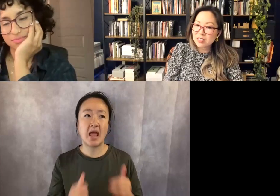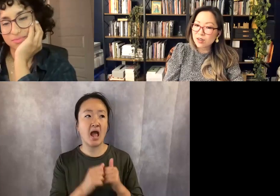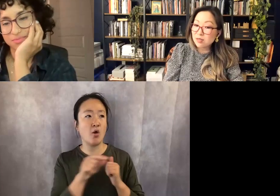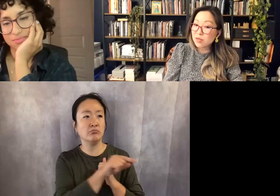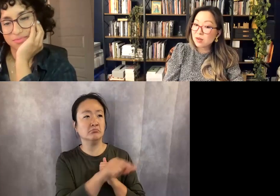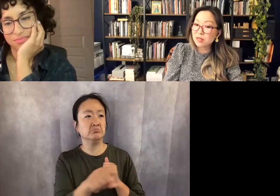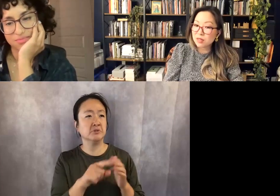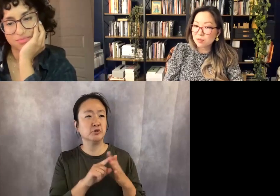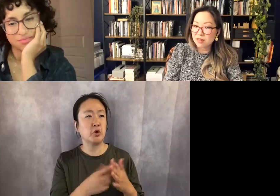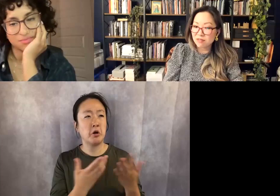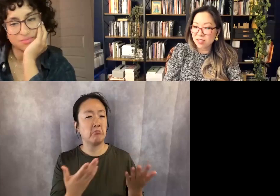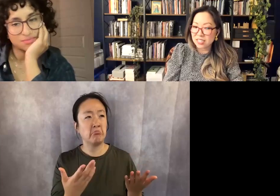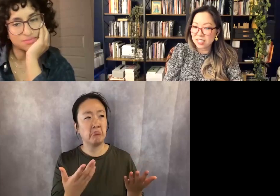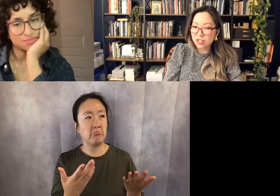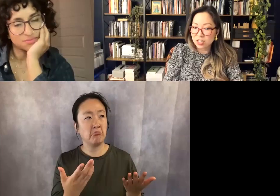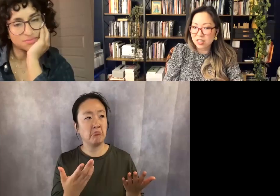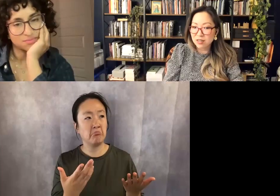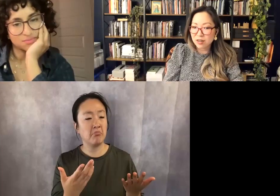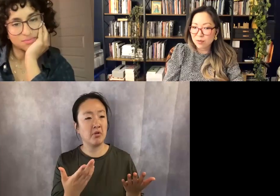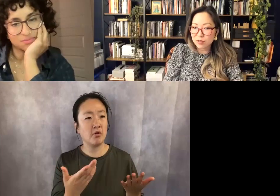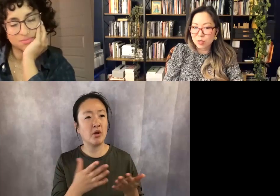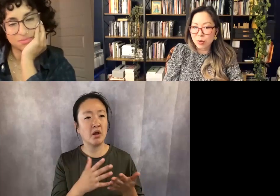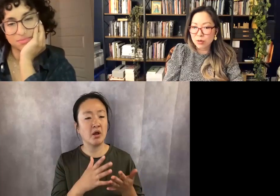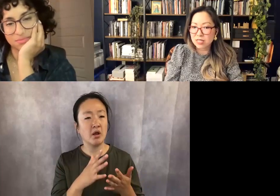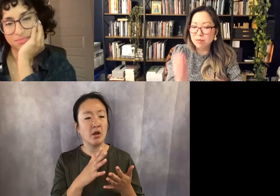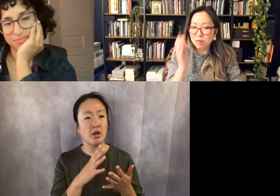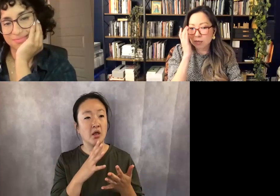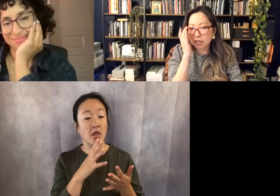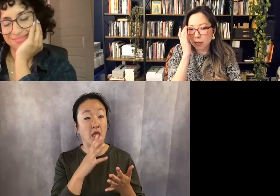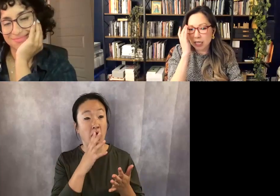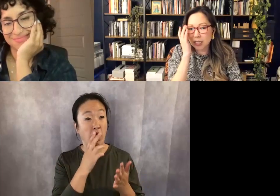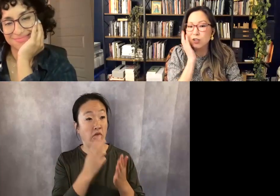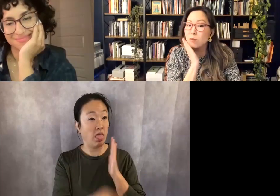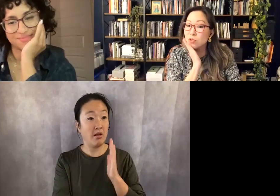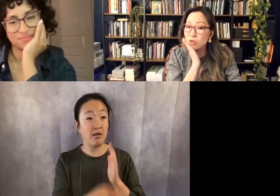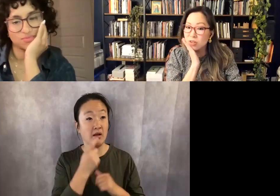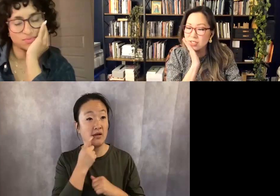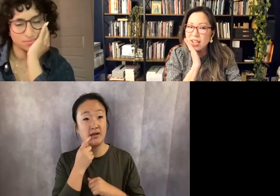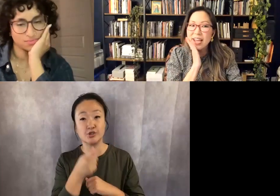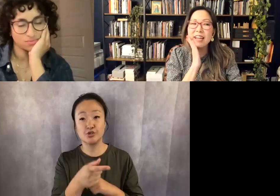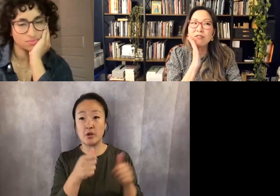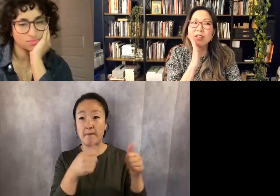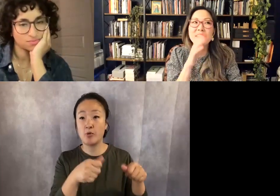started to become a little bit of an addiction, just posting memes in my Instagram stories,